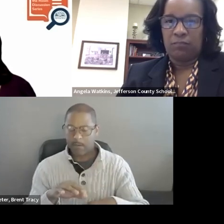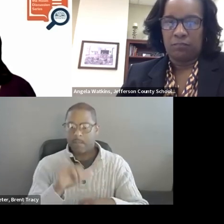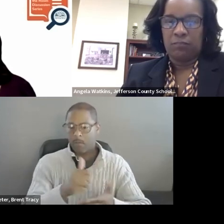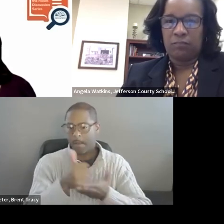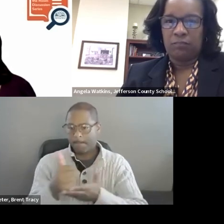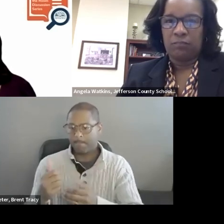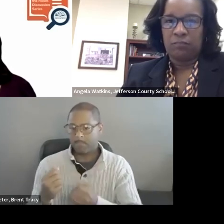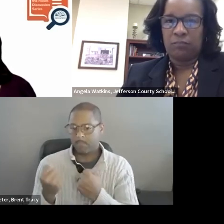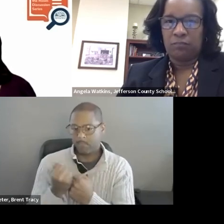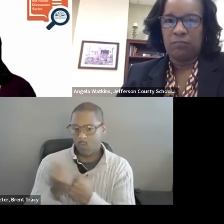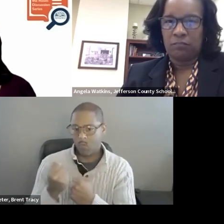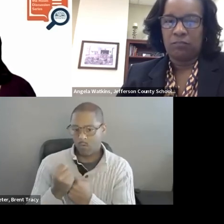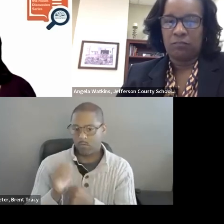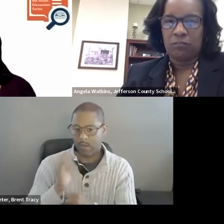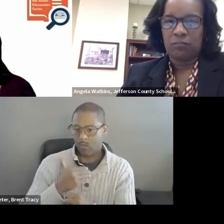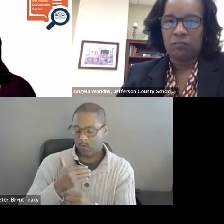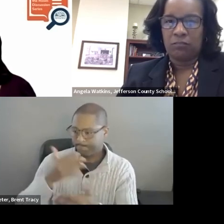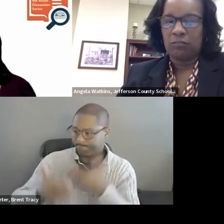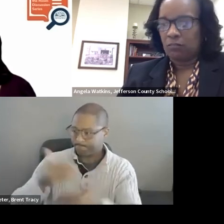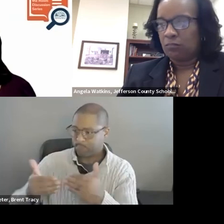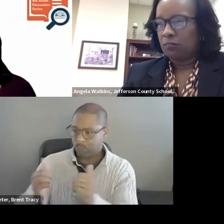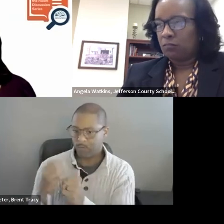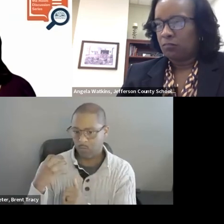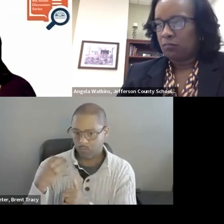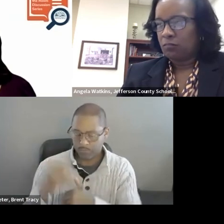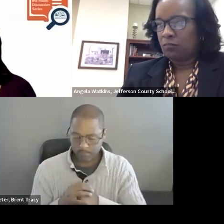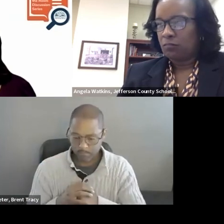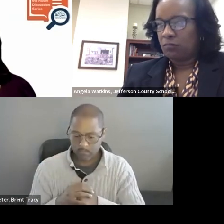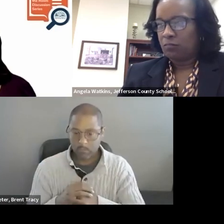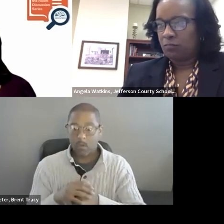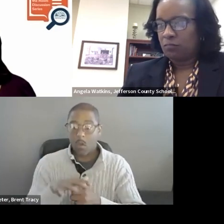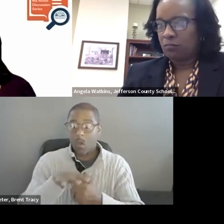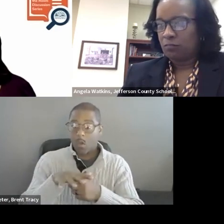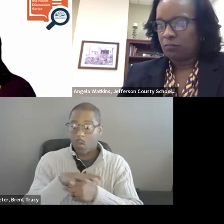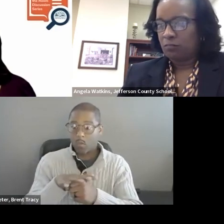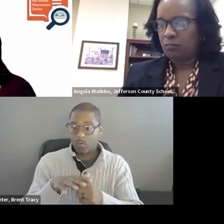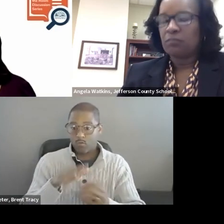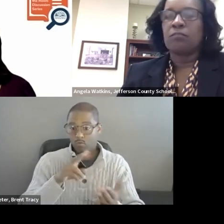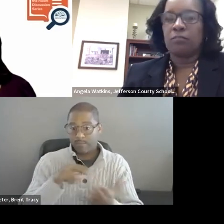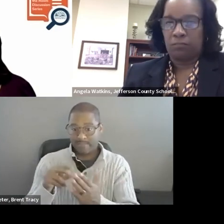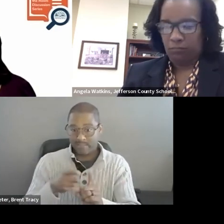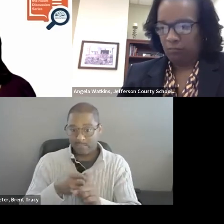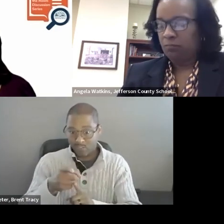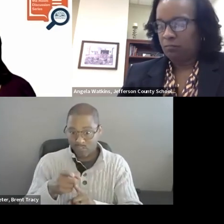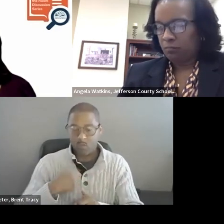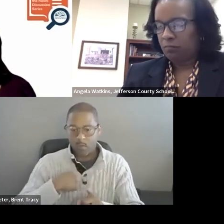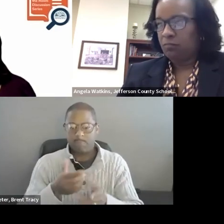We ask all of our local Reading Specialists to spend 60% of their time in a coaching cycle,